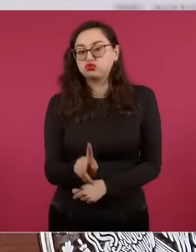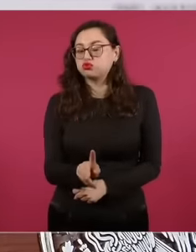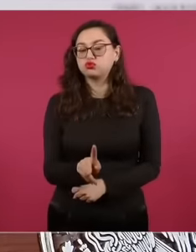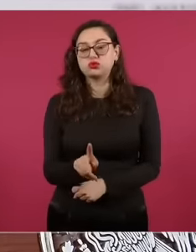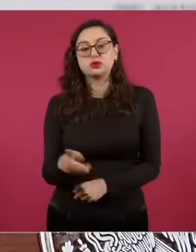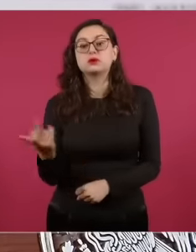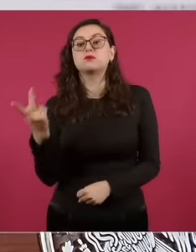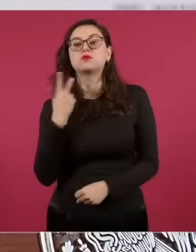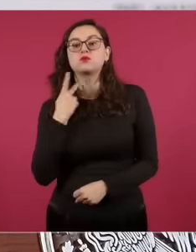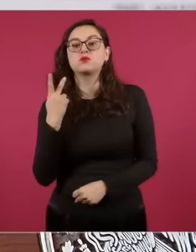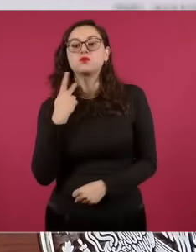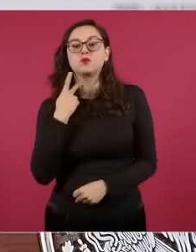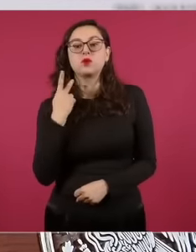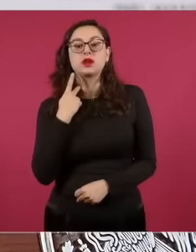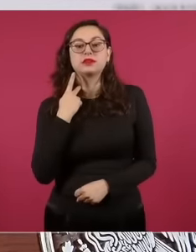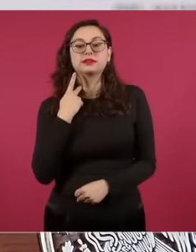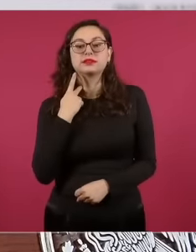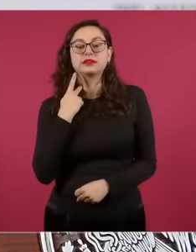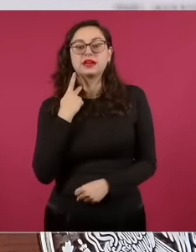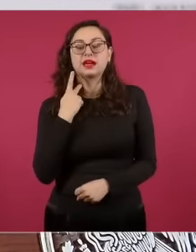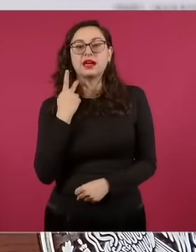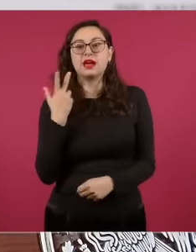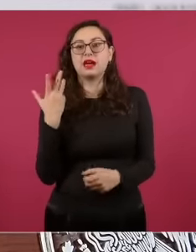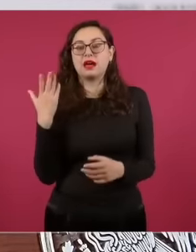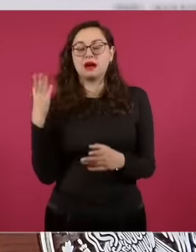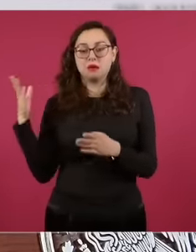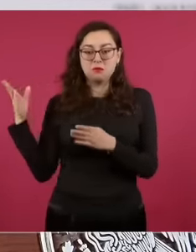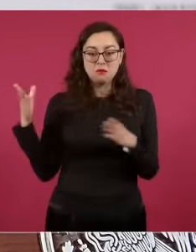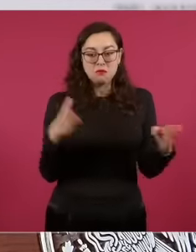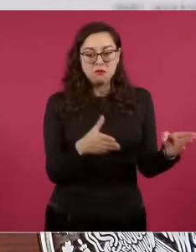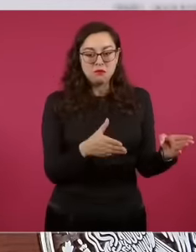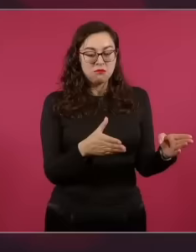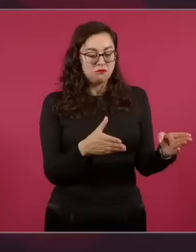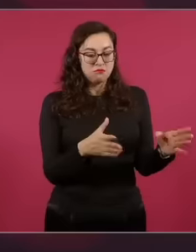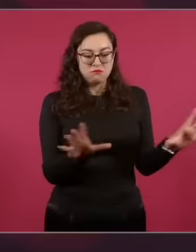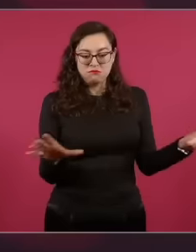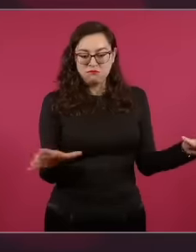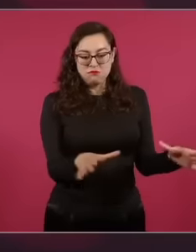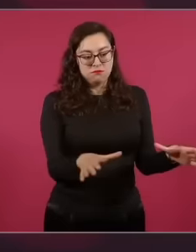dedicated to protecting